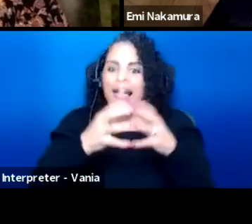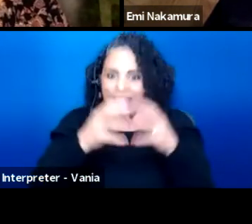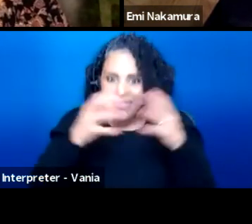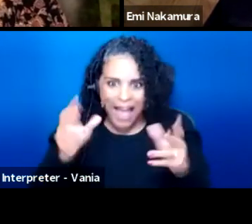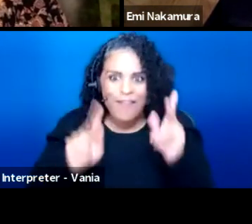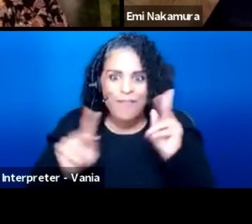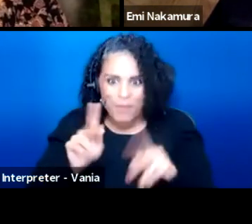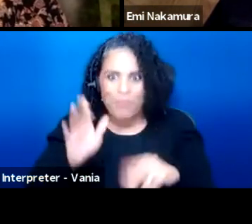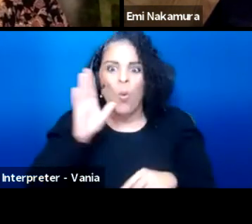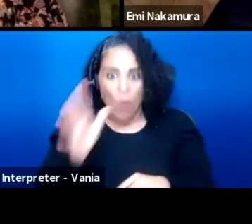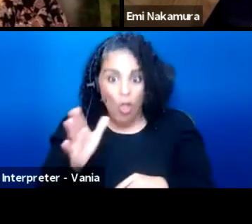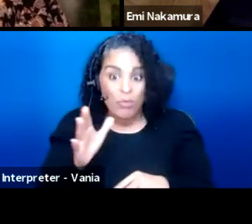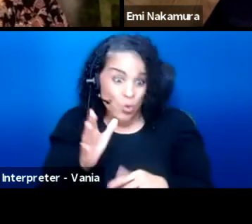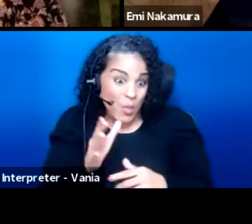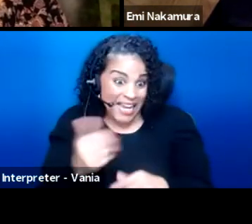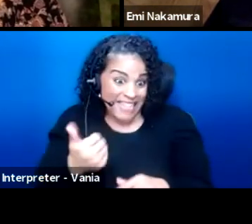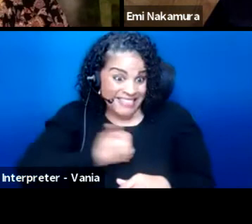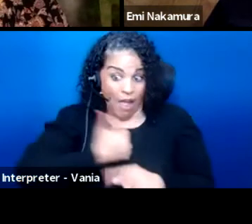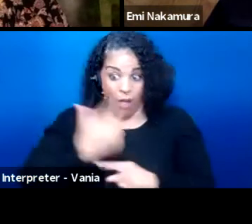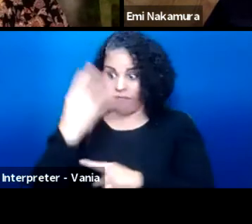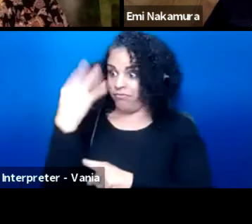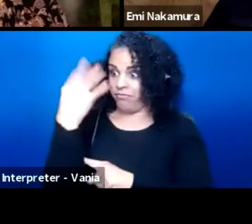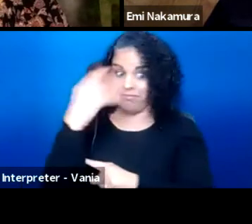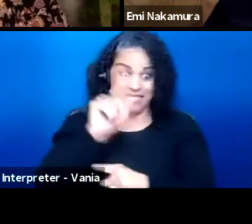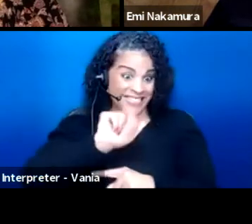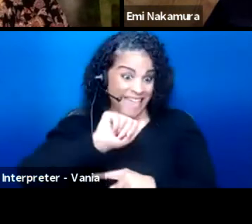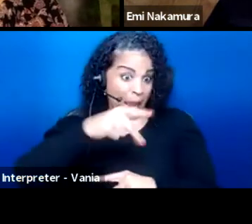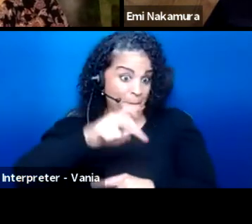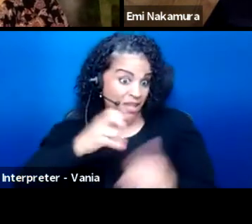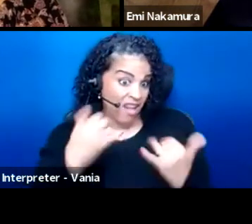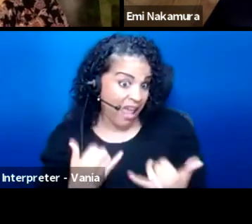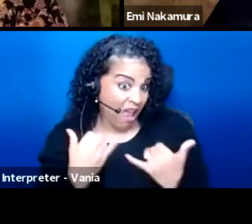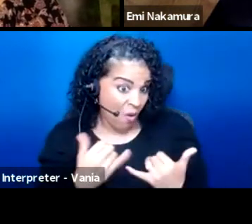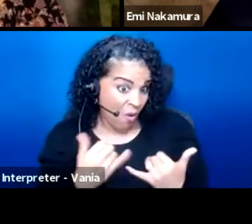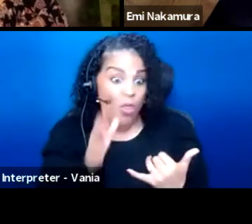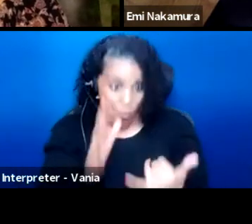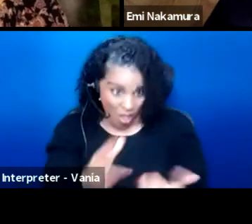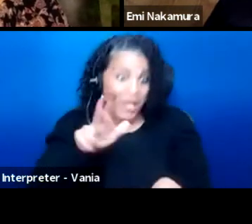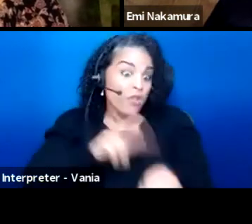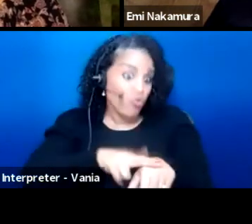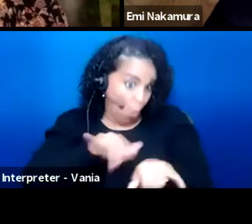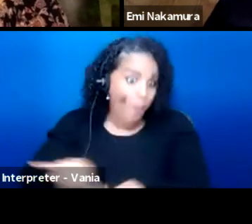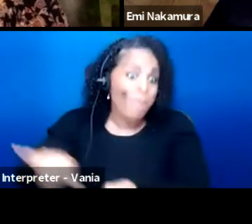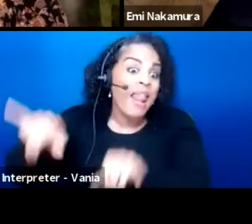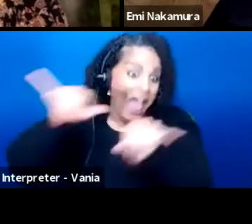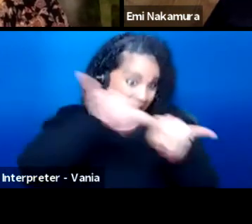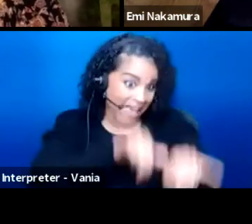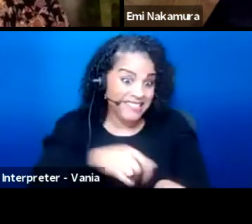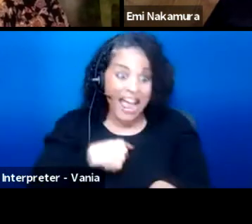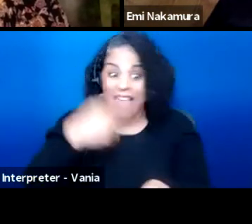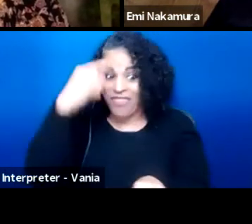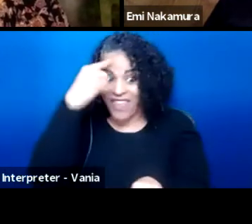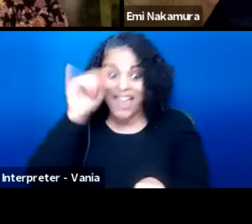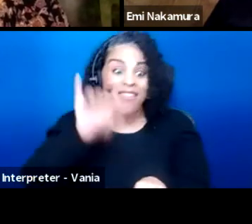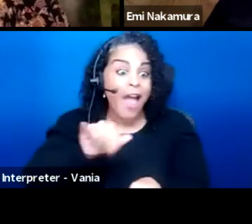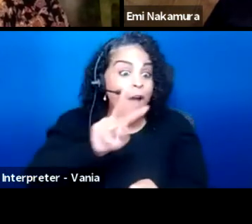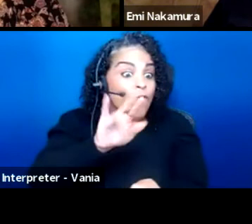are going to be doing self-tapes now. That's going to become very normalized. I also think that virtual performances are a thing